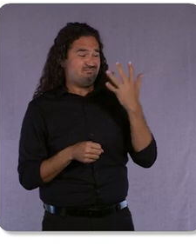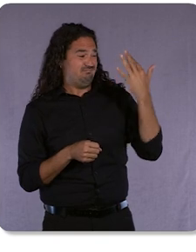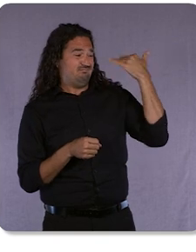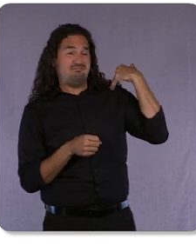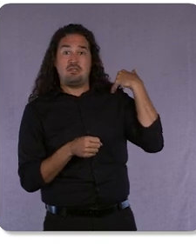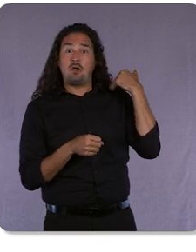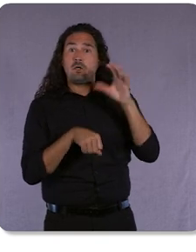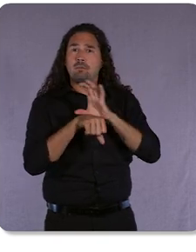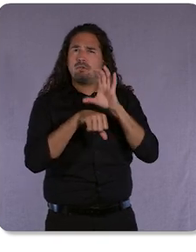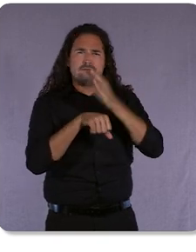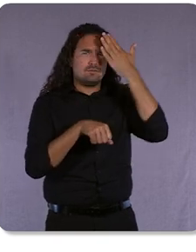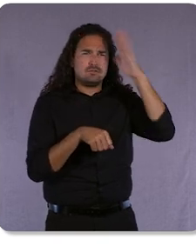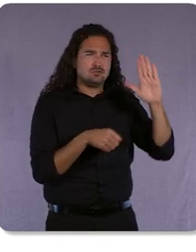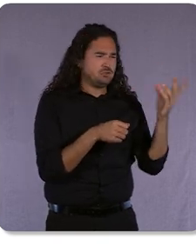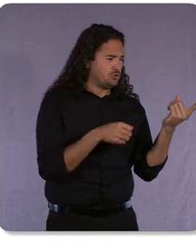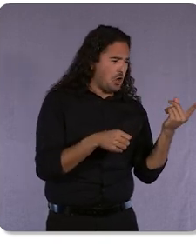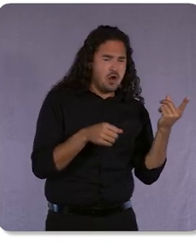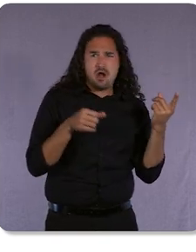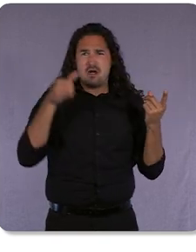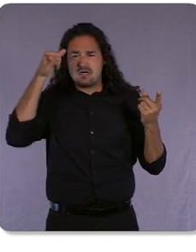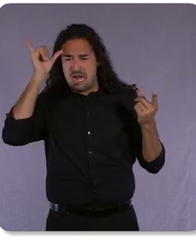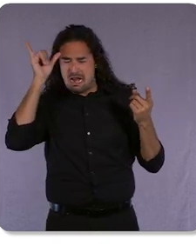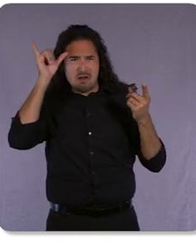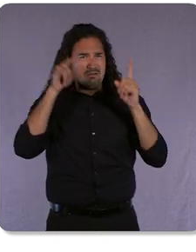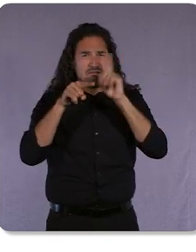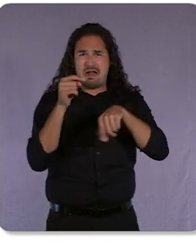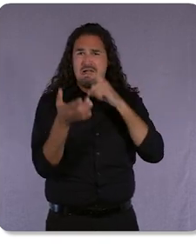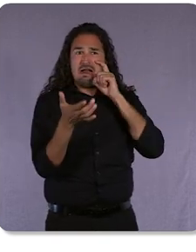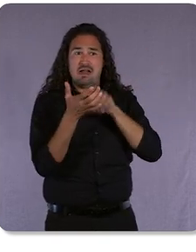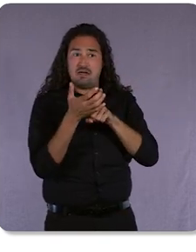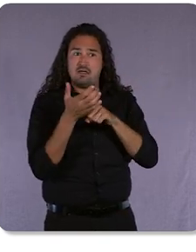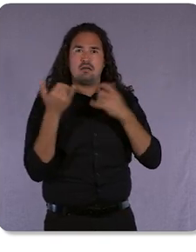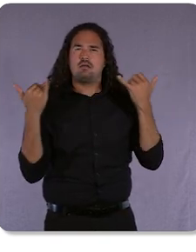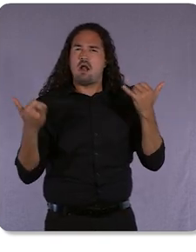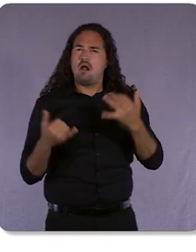Soon, you’ll be able to instantly glean insights about multiple things around you